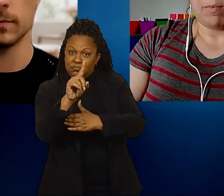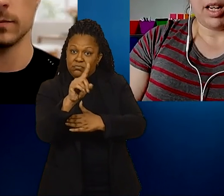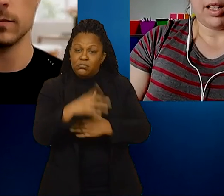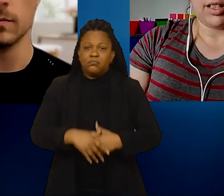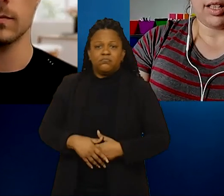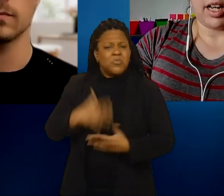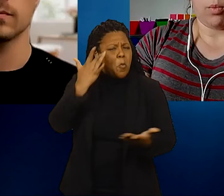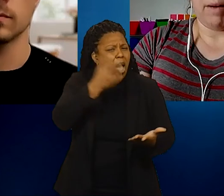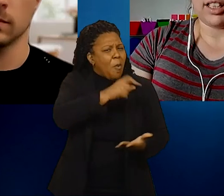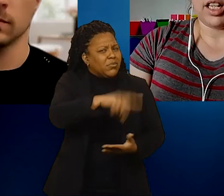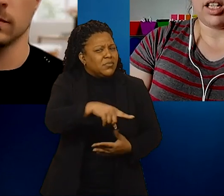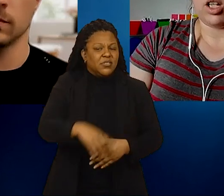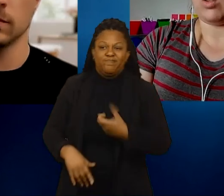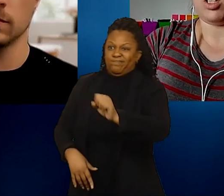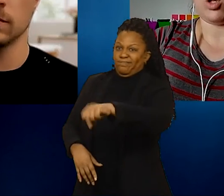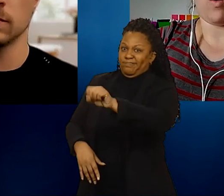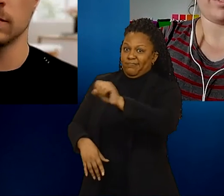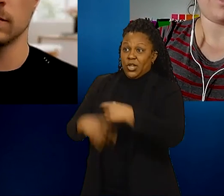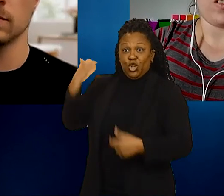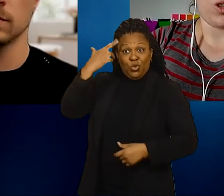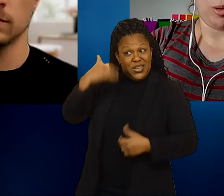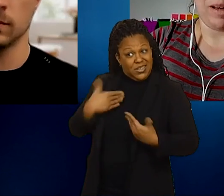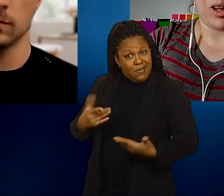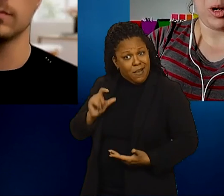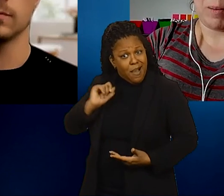because my son uses quite a lot of durable medical equipment